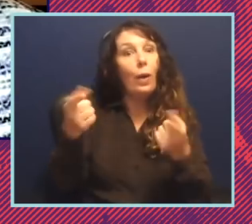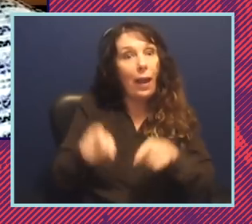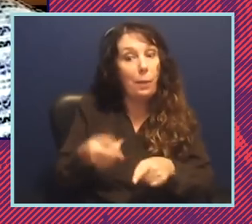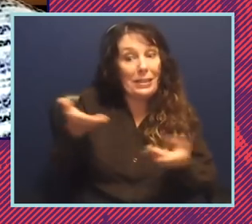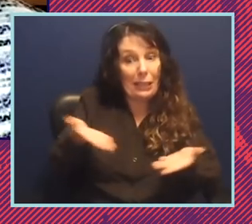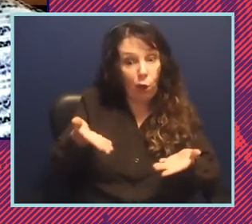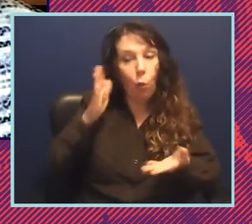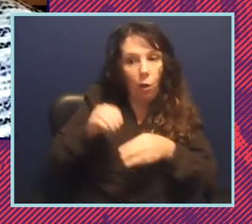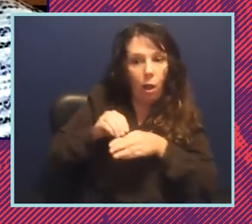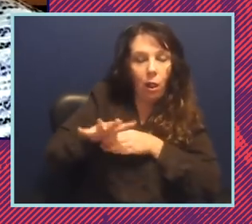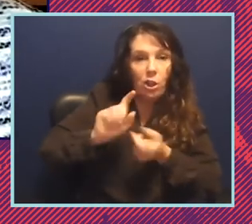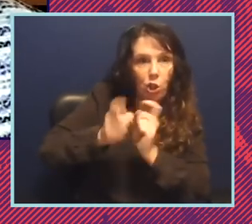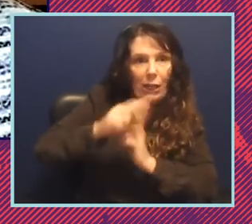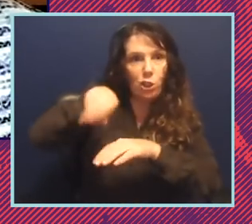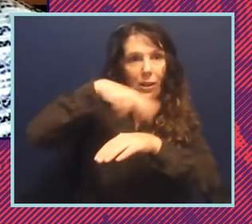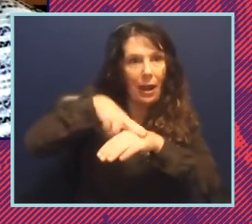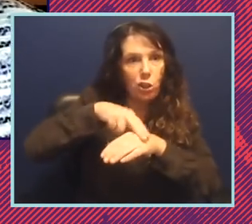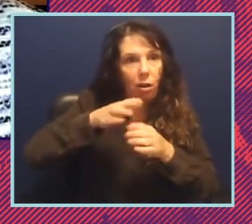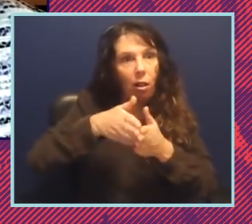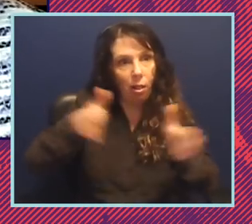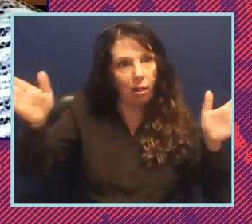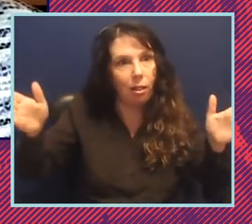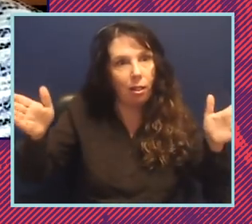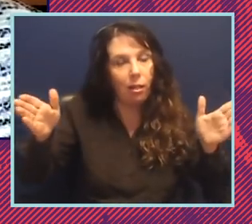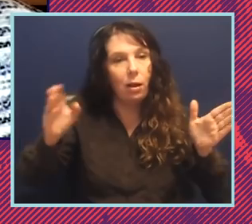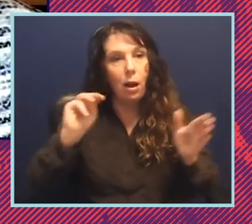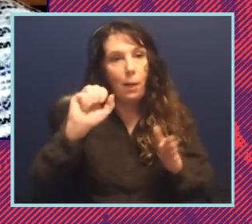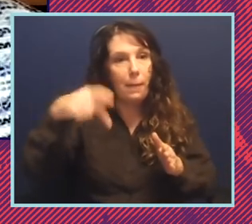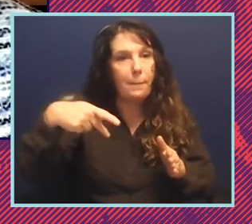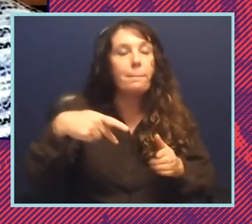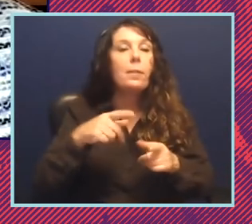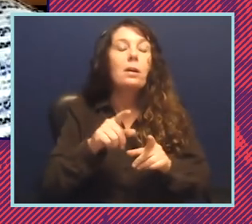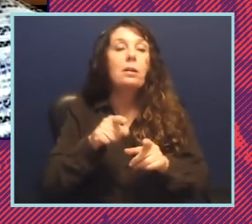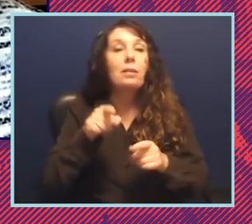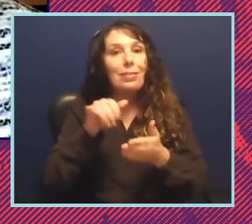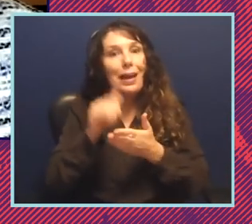change the national map and that is also part of the reason why you work on the south because if